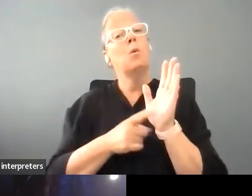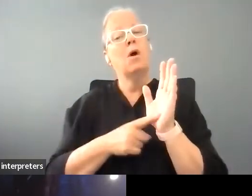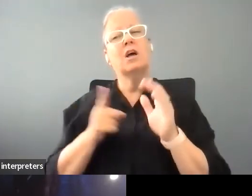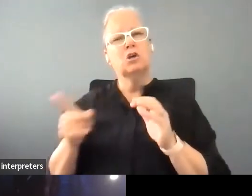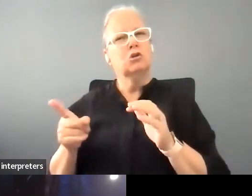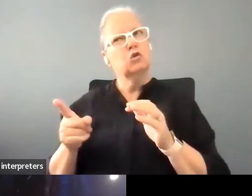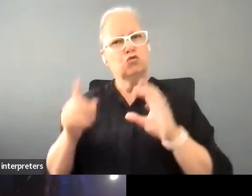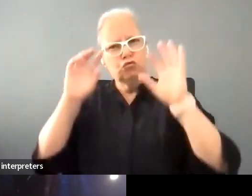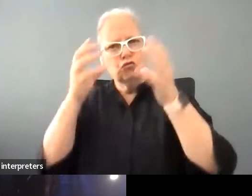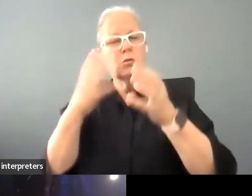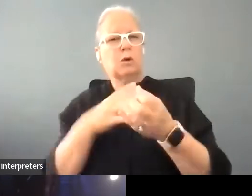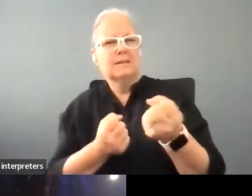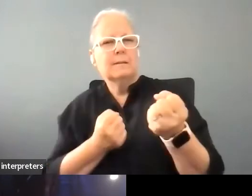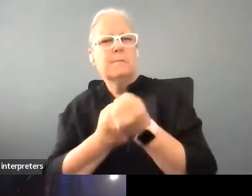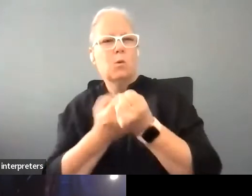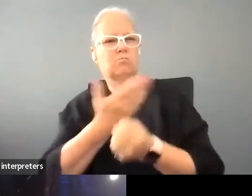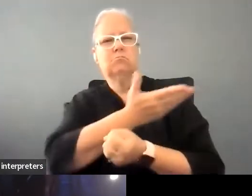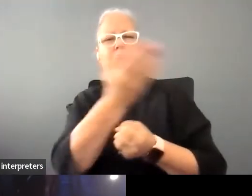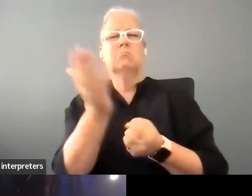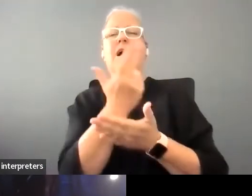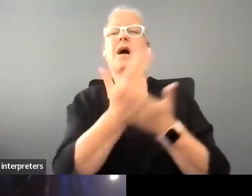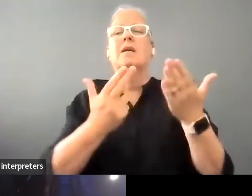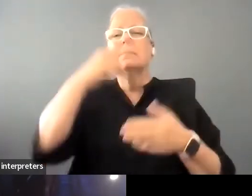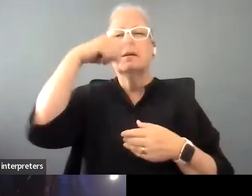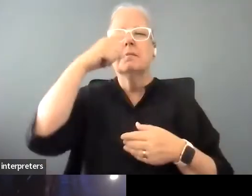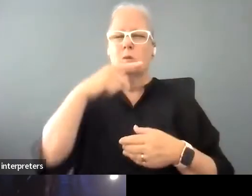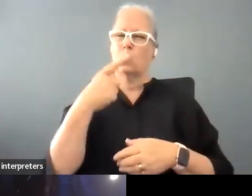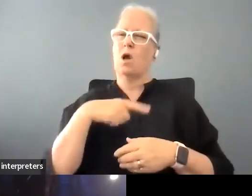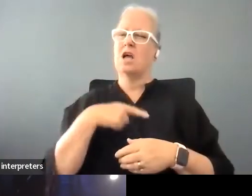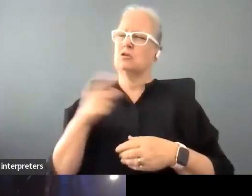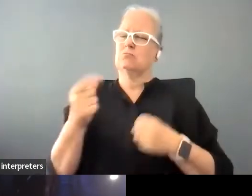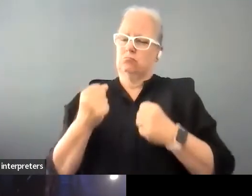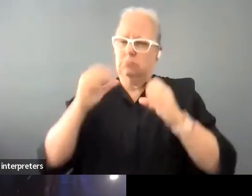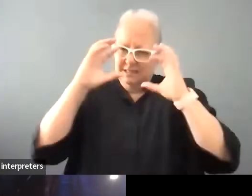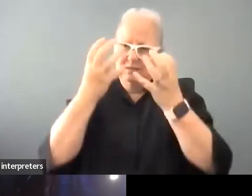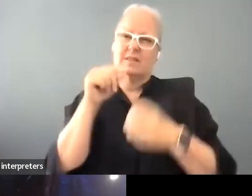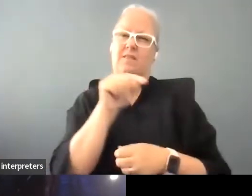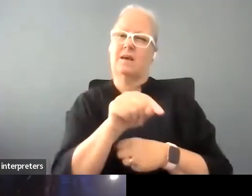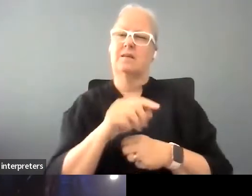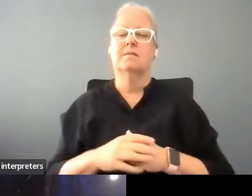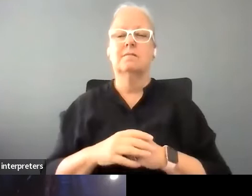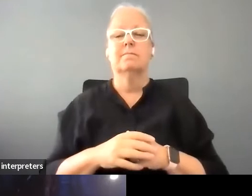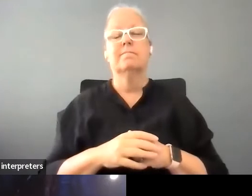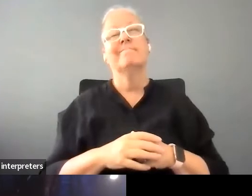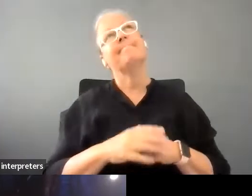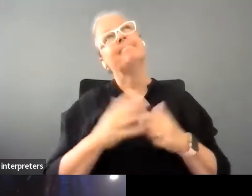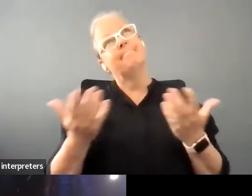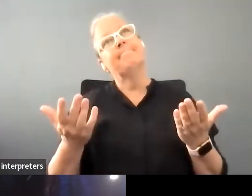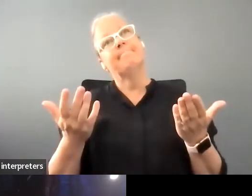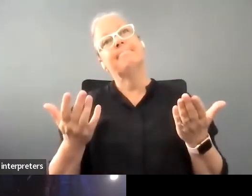why do you think she was so passionate about this in particular? The arts were something that